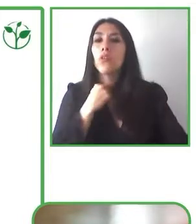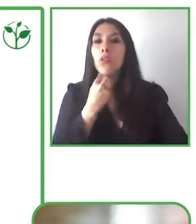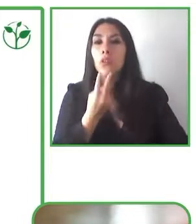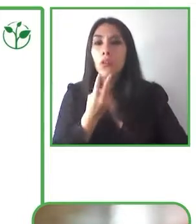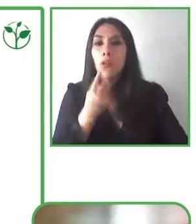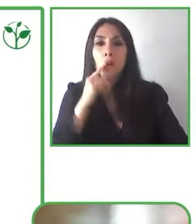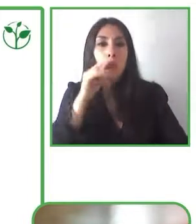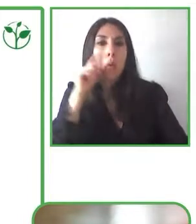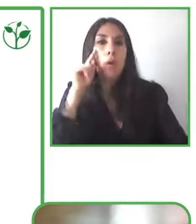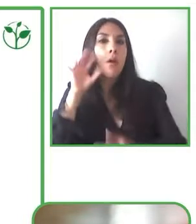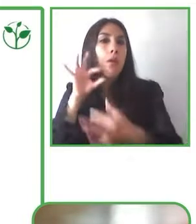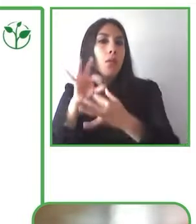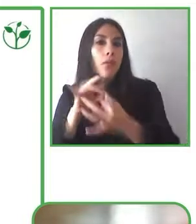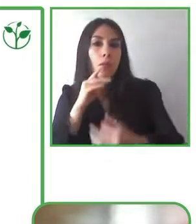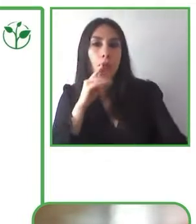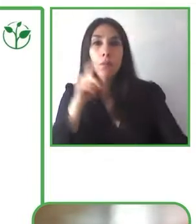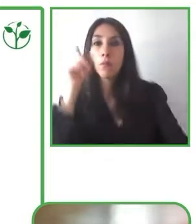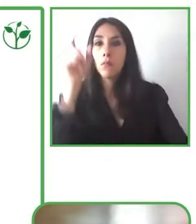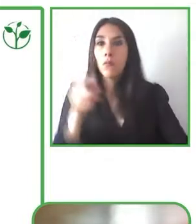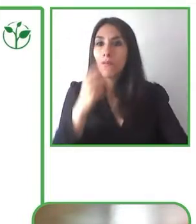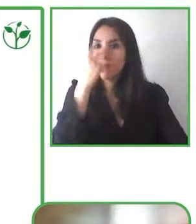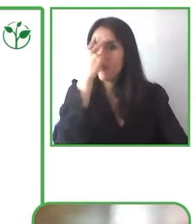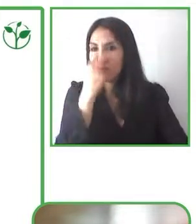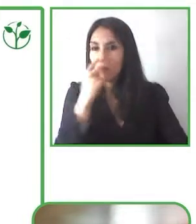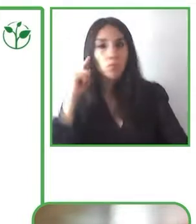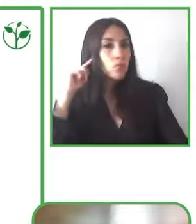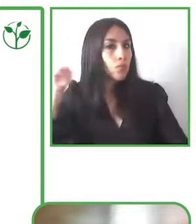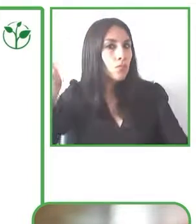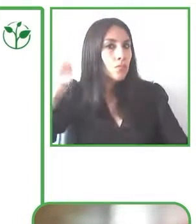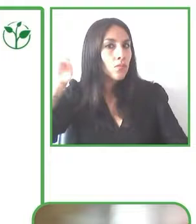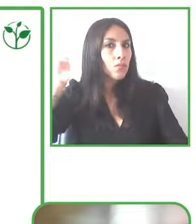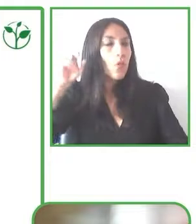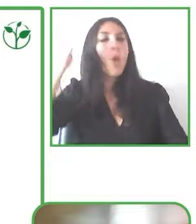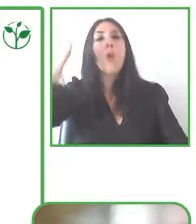description it live that it goes describing the performance that we are witnessing.